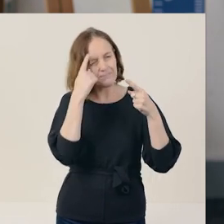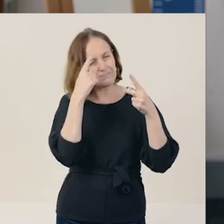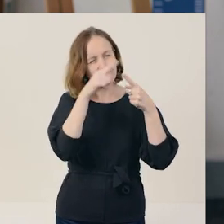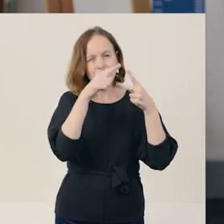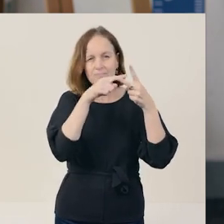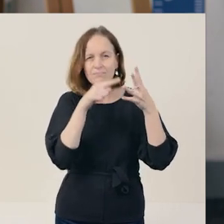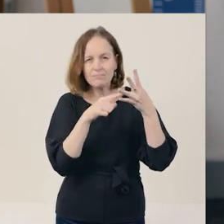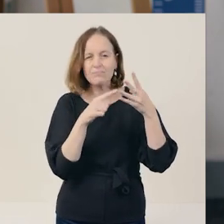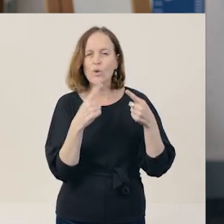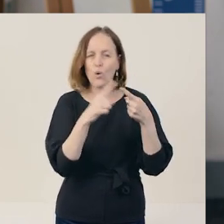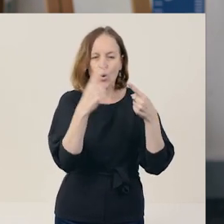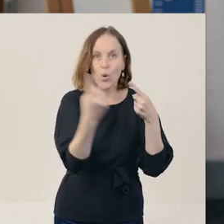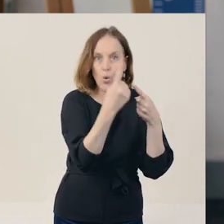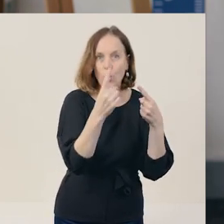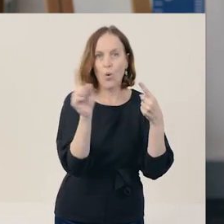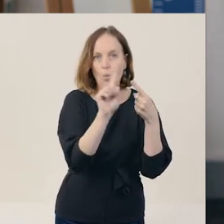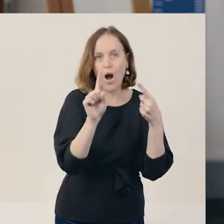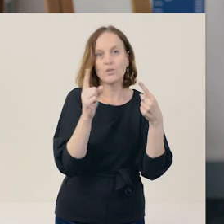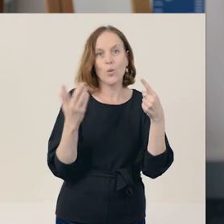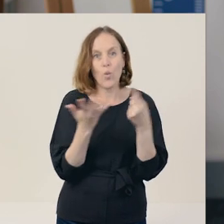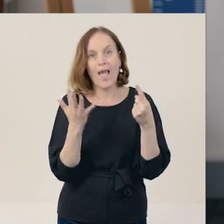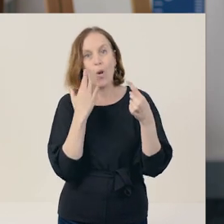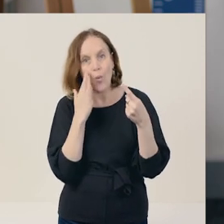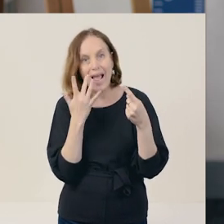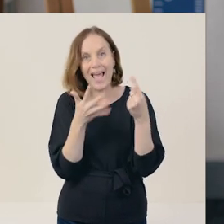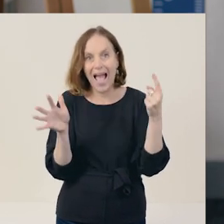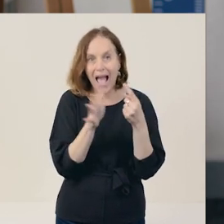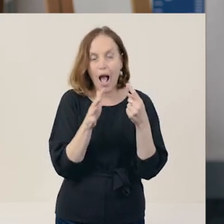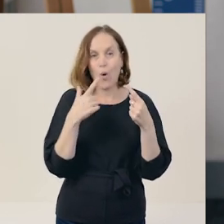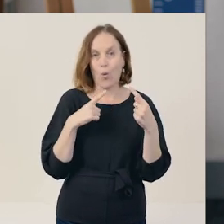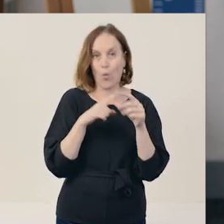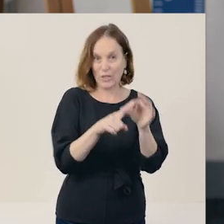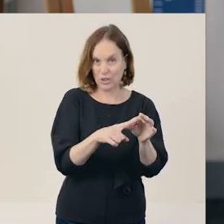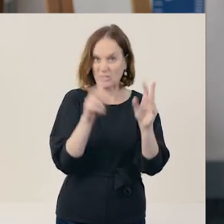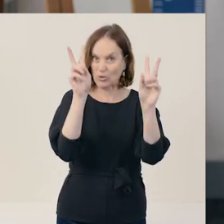Consider who, what, when, where, how, and why questions about your topic.